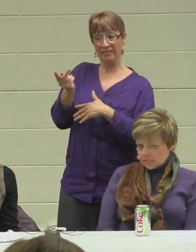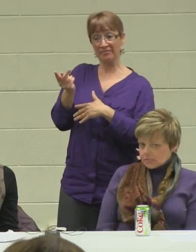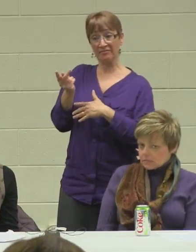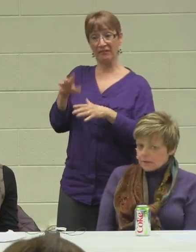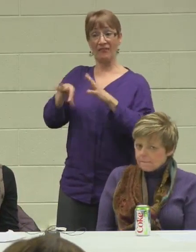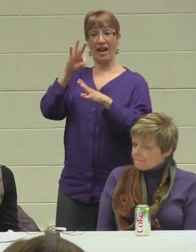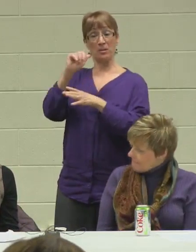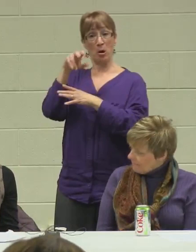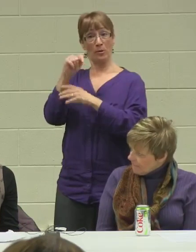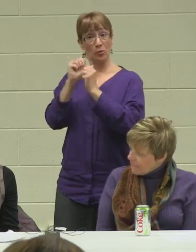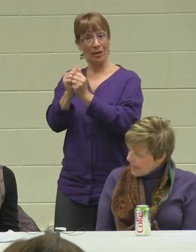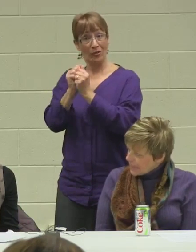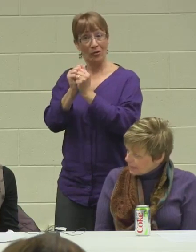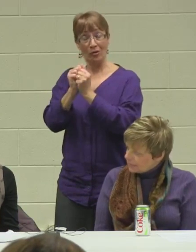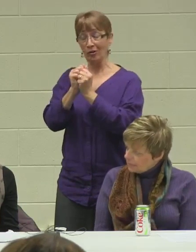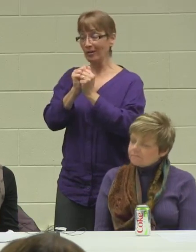he would be more than, more than willing